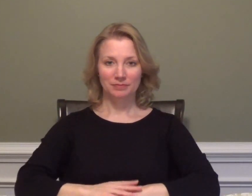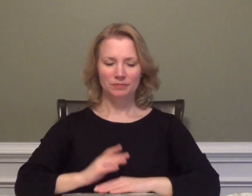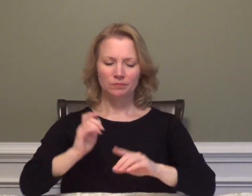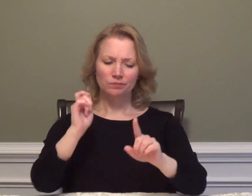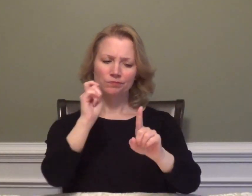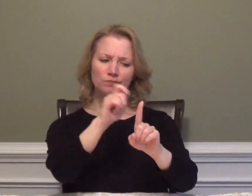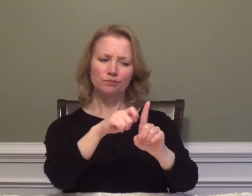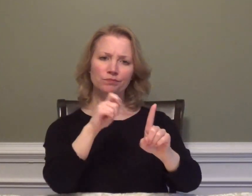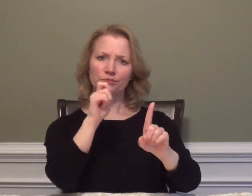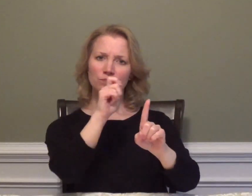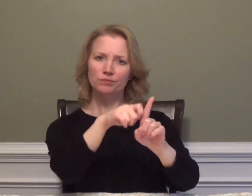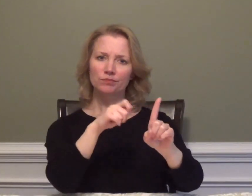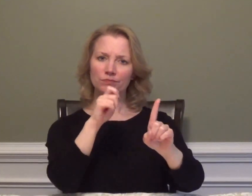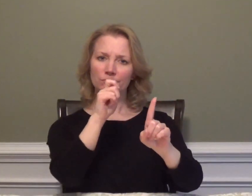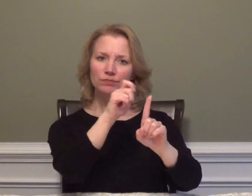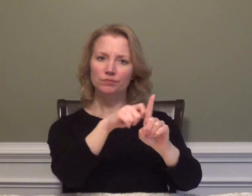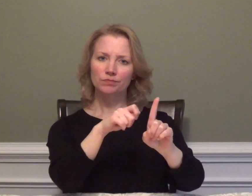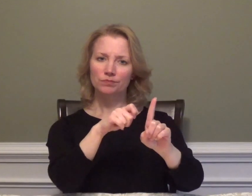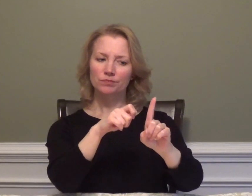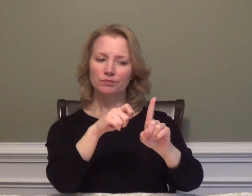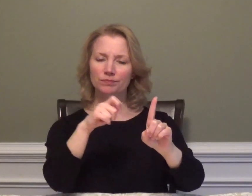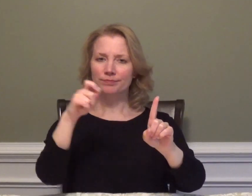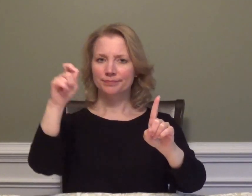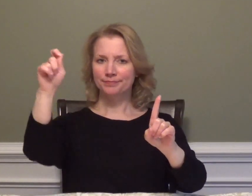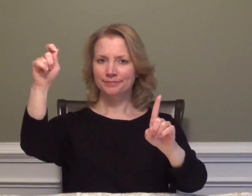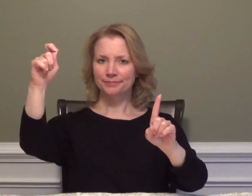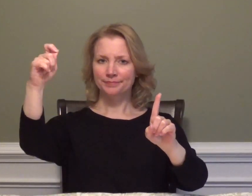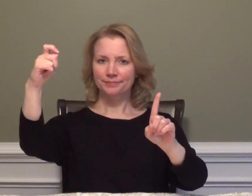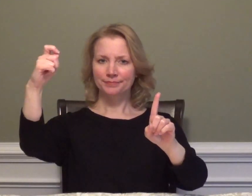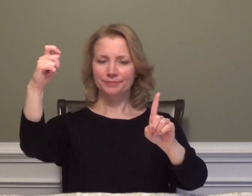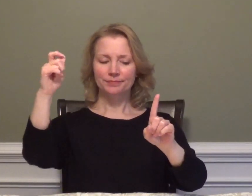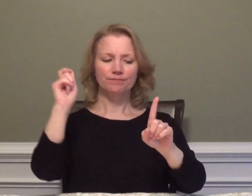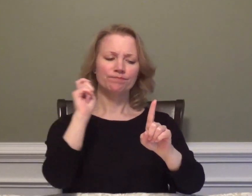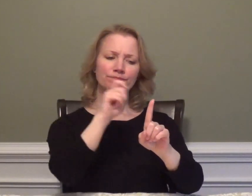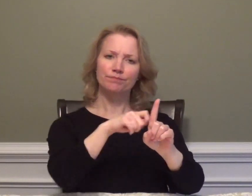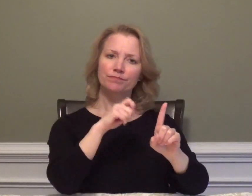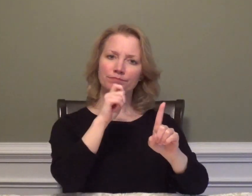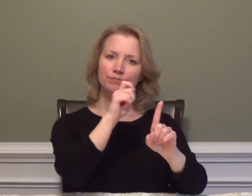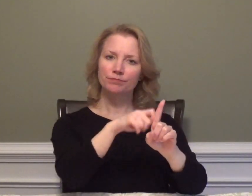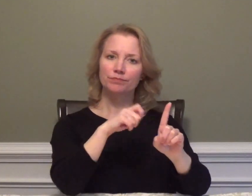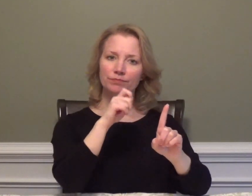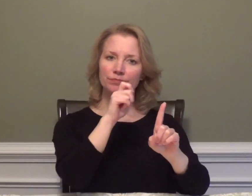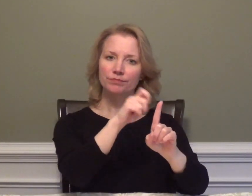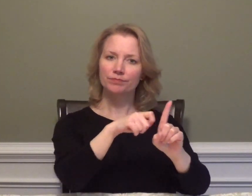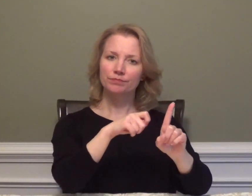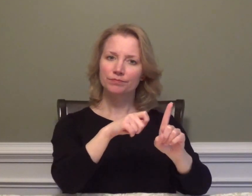to PICK ON